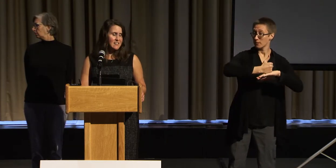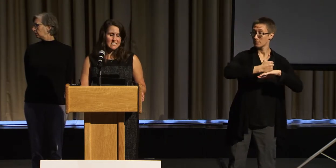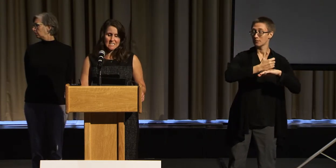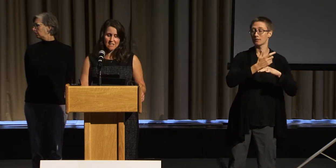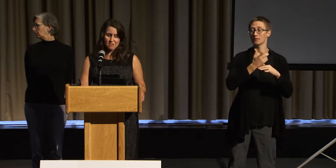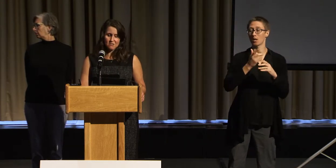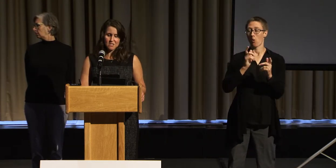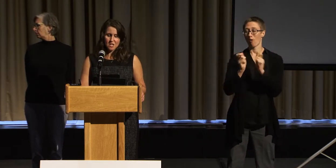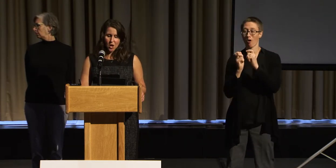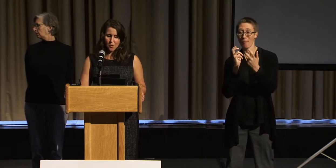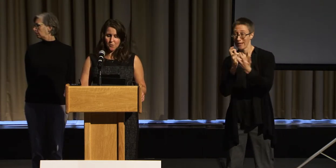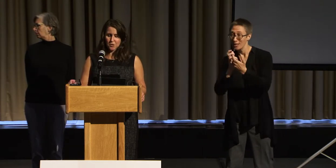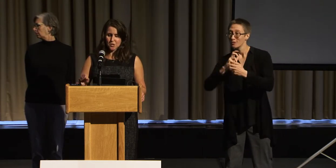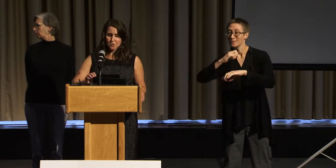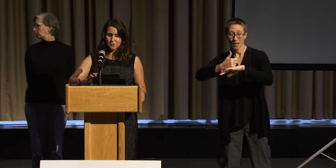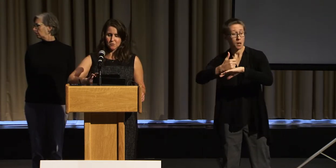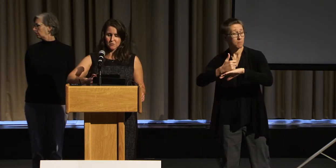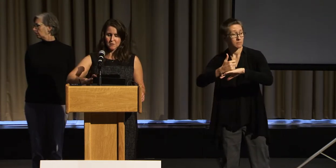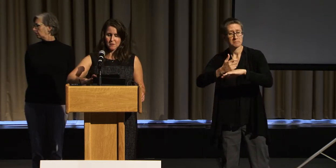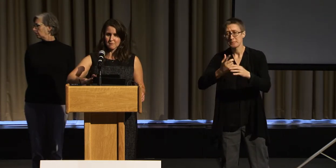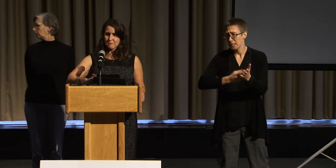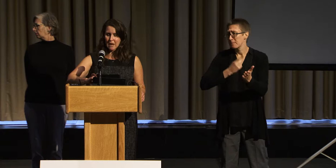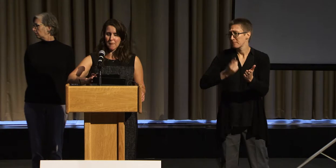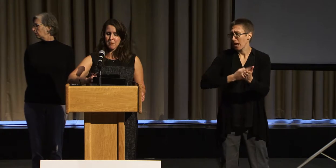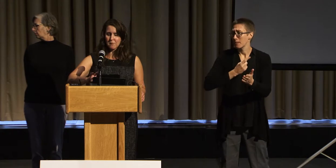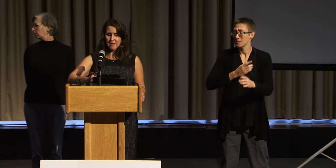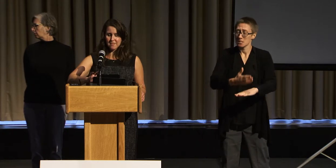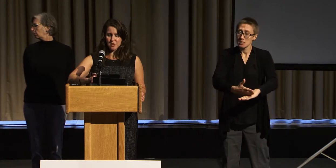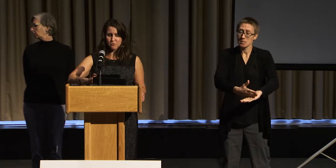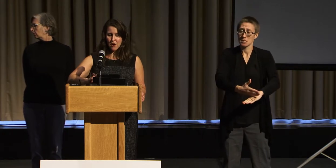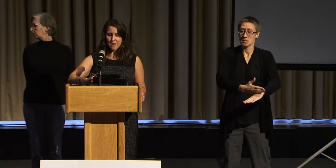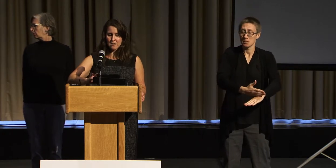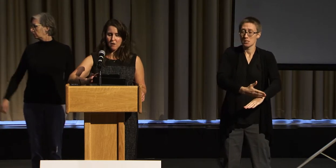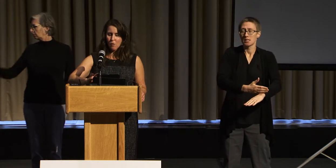is still slow to implement these rights,